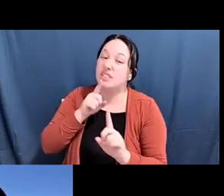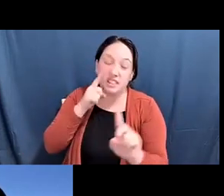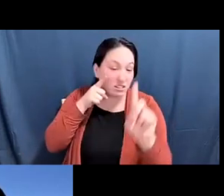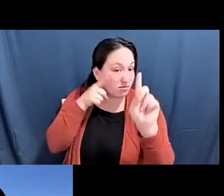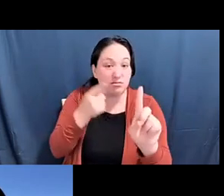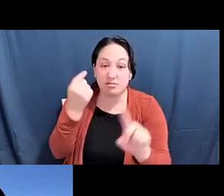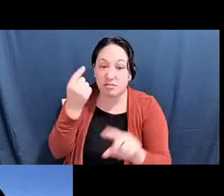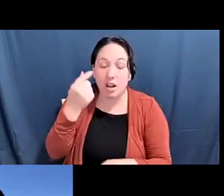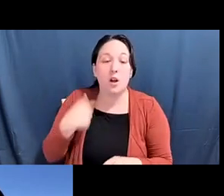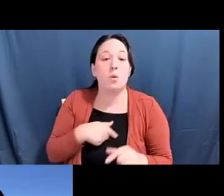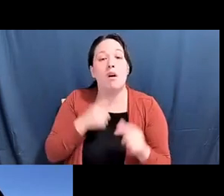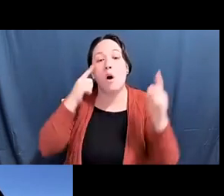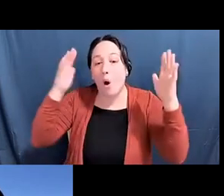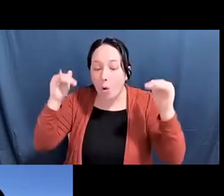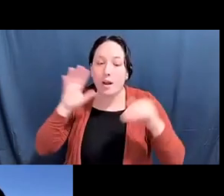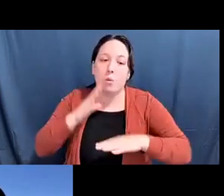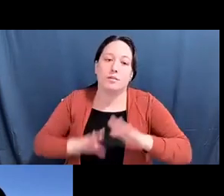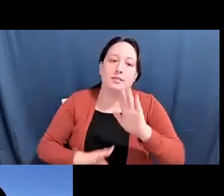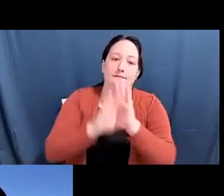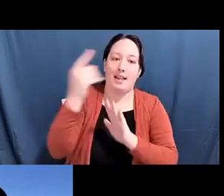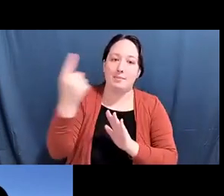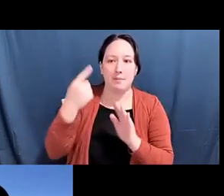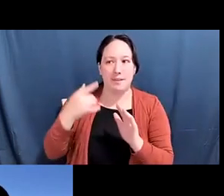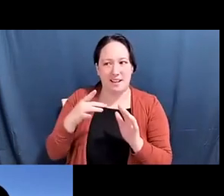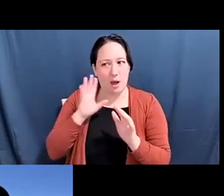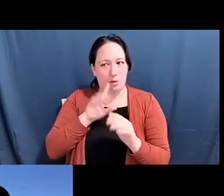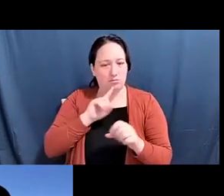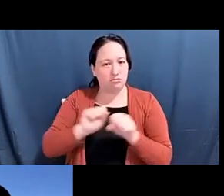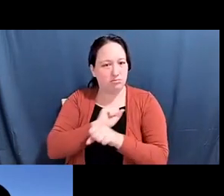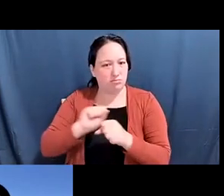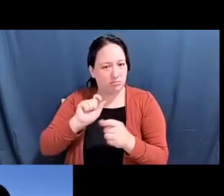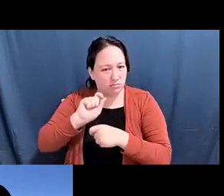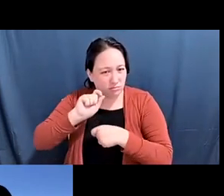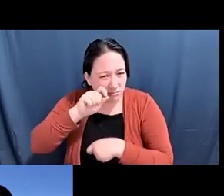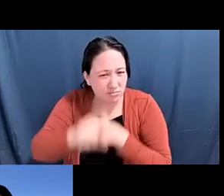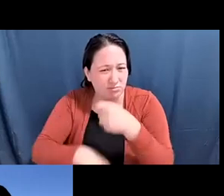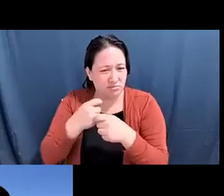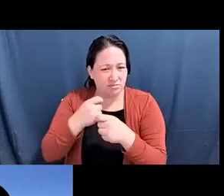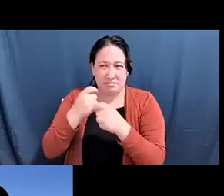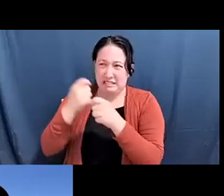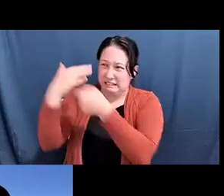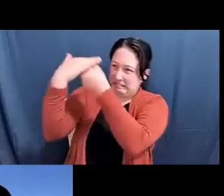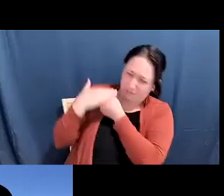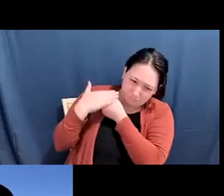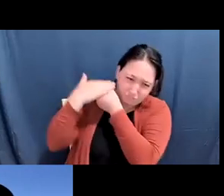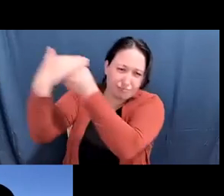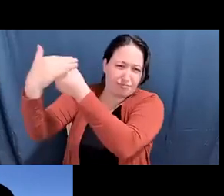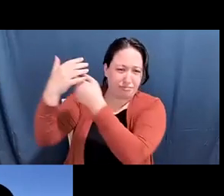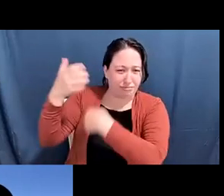Diane Fujino: develops something that's transformative that pushes back against power and that gets us to a more liberatory world.